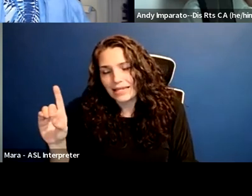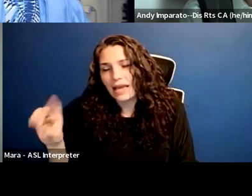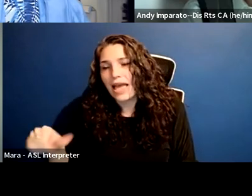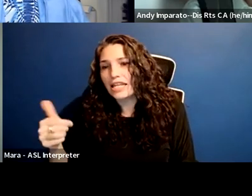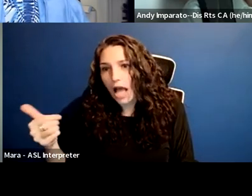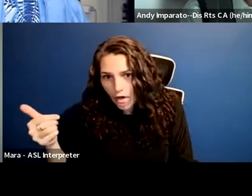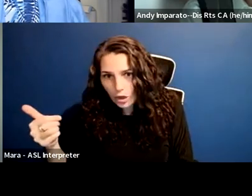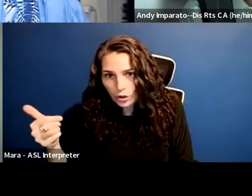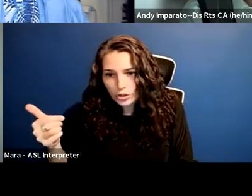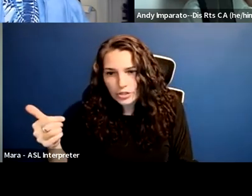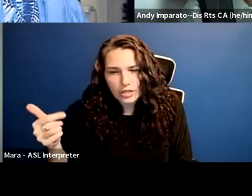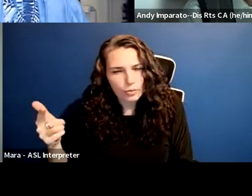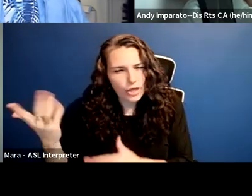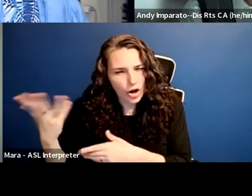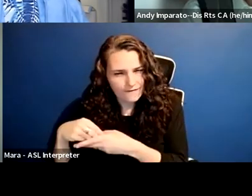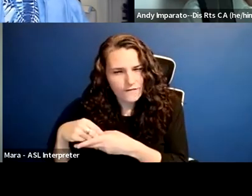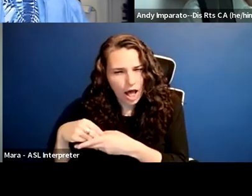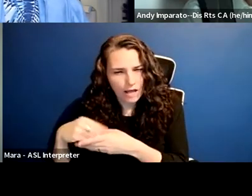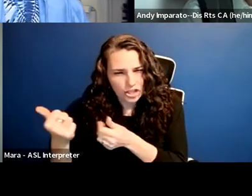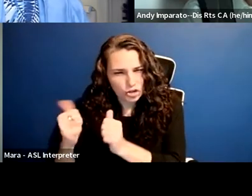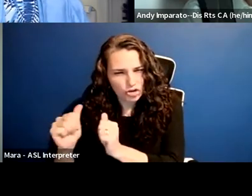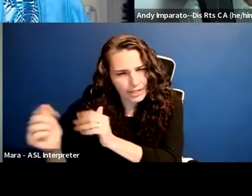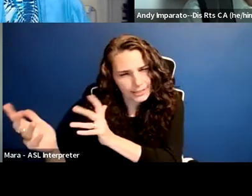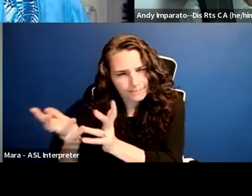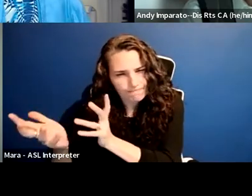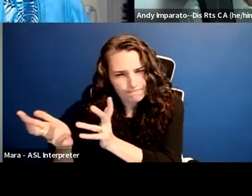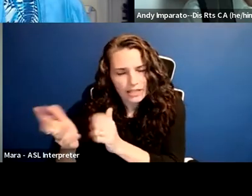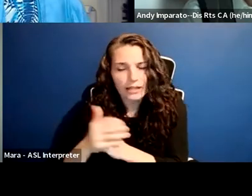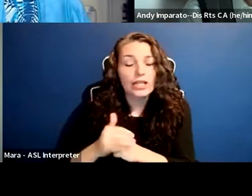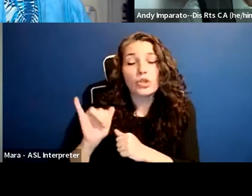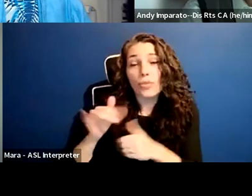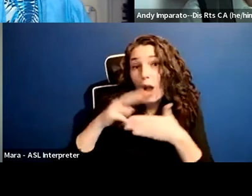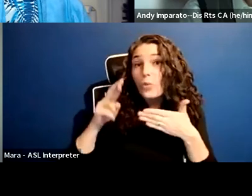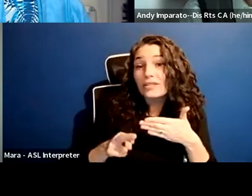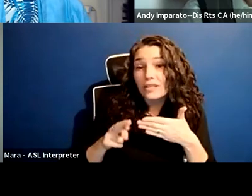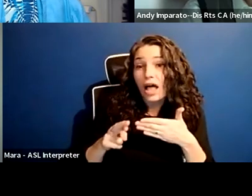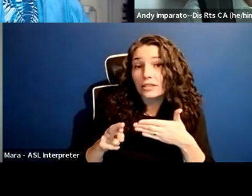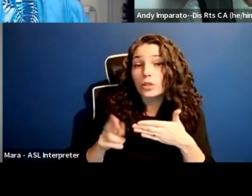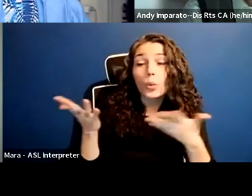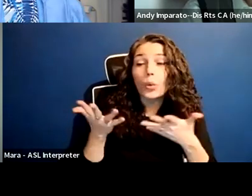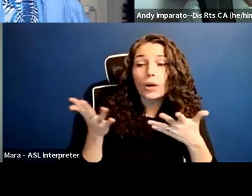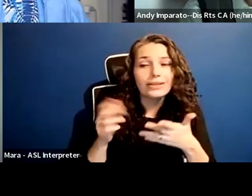which would result in their not having the same requirements.